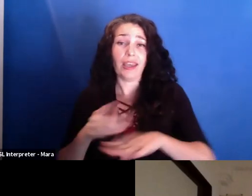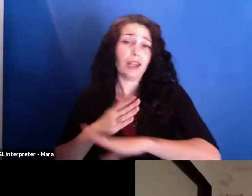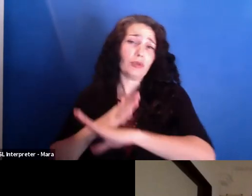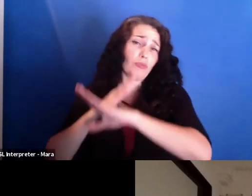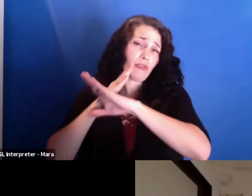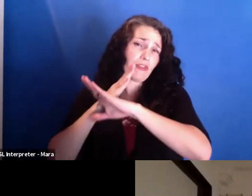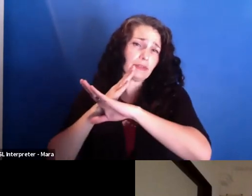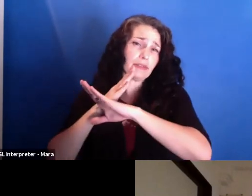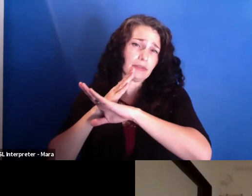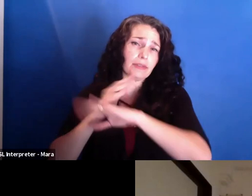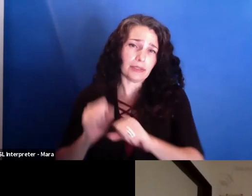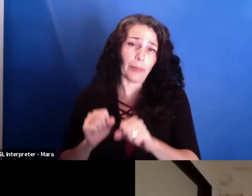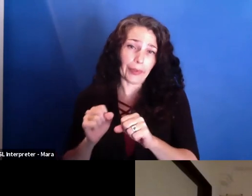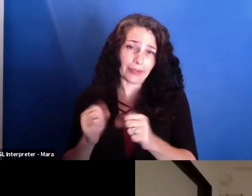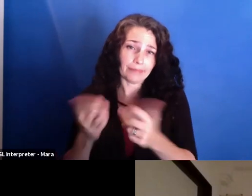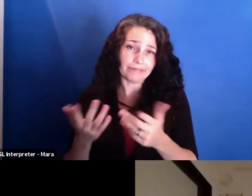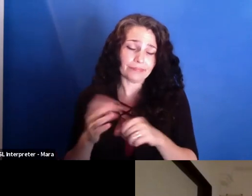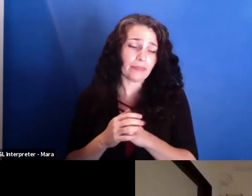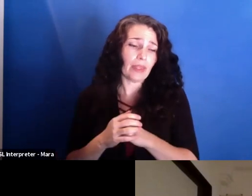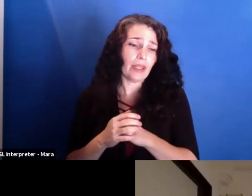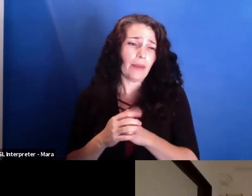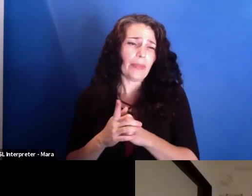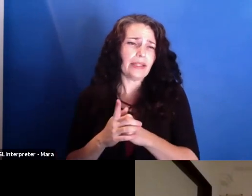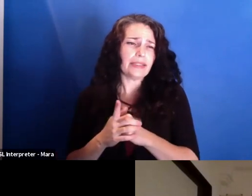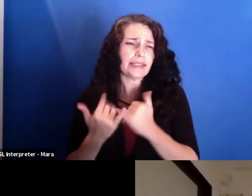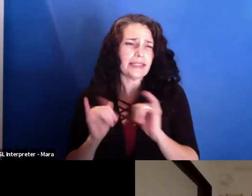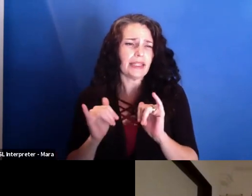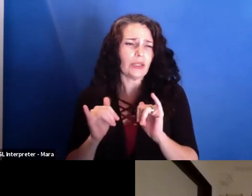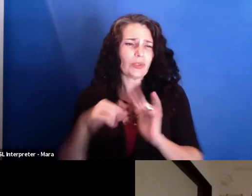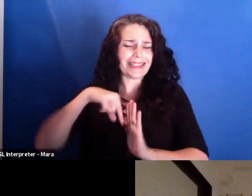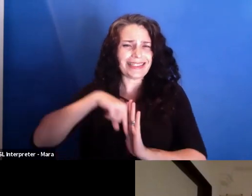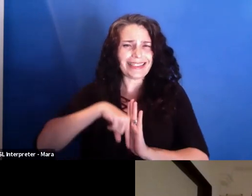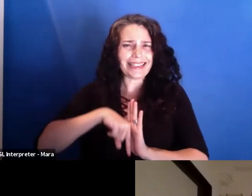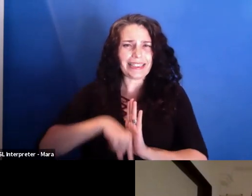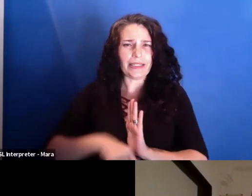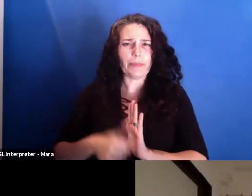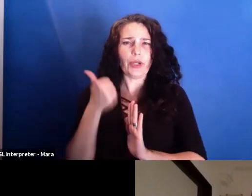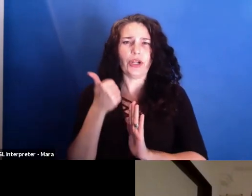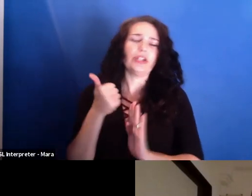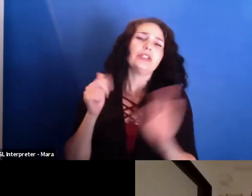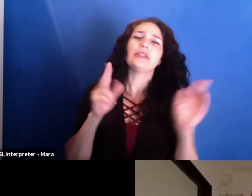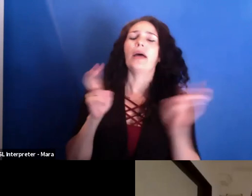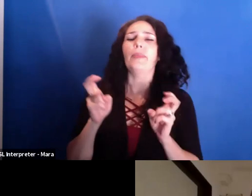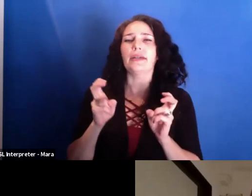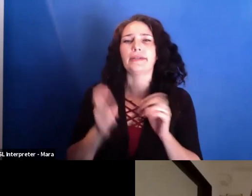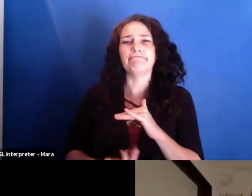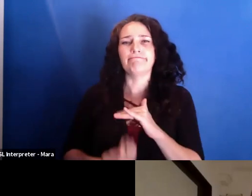But it seemed like it spoke to something deeper, a deeper sort of unrest and dissatisfaction in the Romanian people